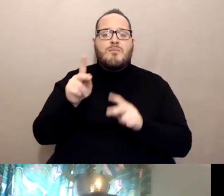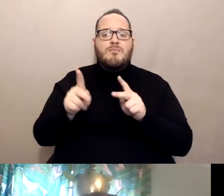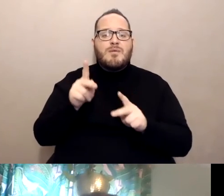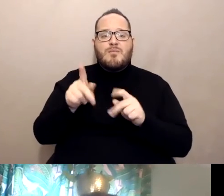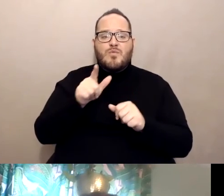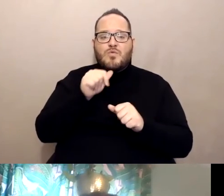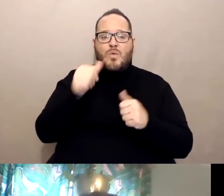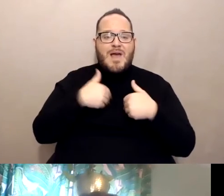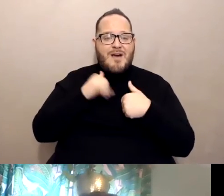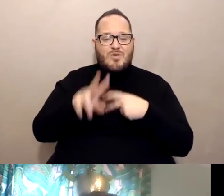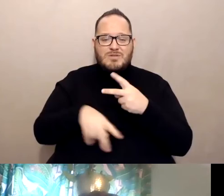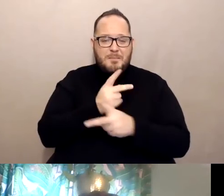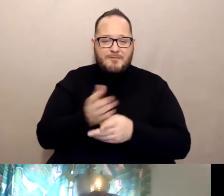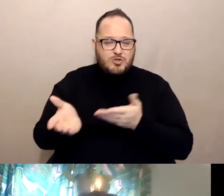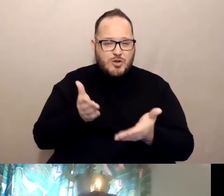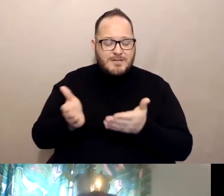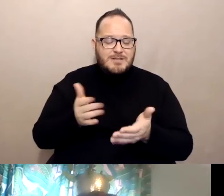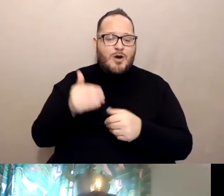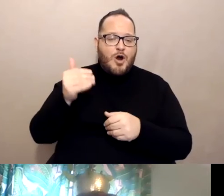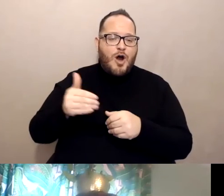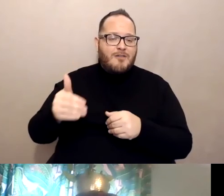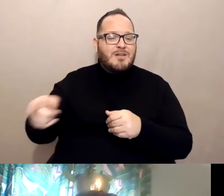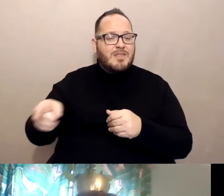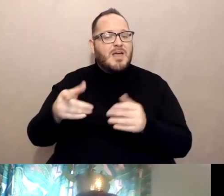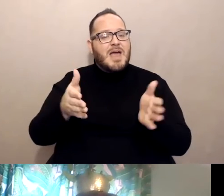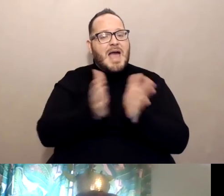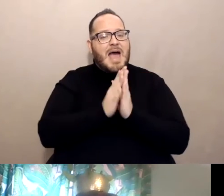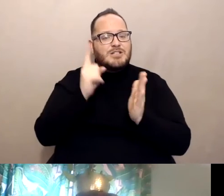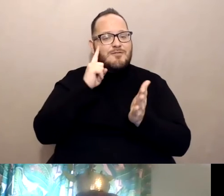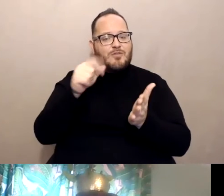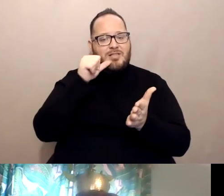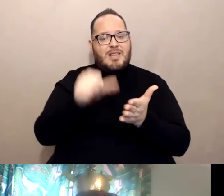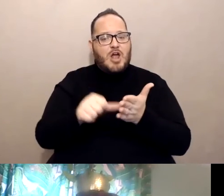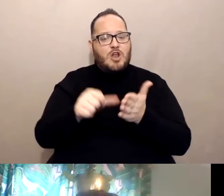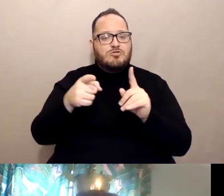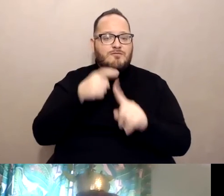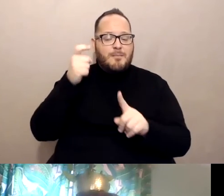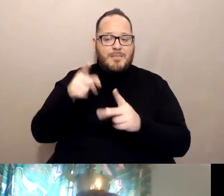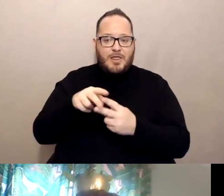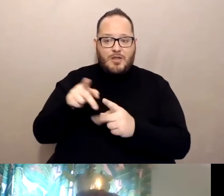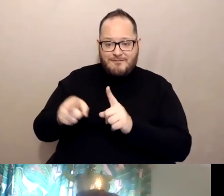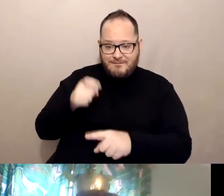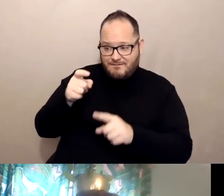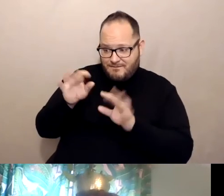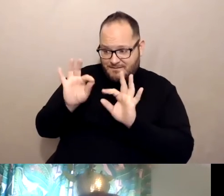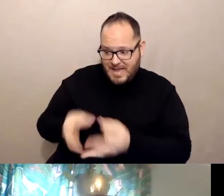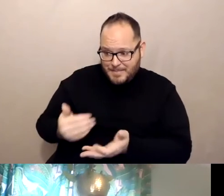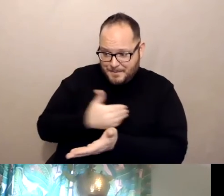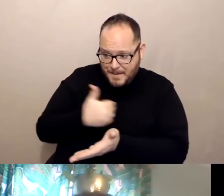are often choosing to ask for letters, either from their family member or their clients doctors